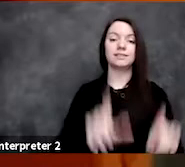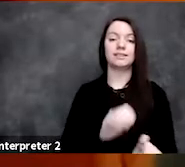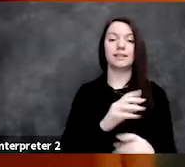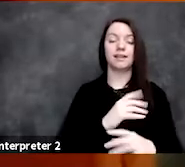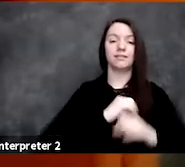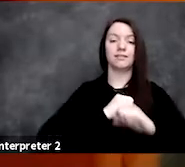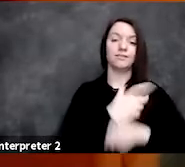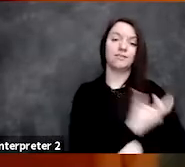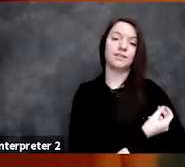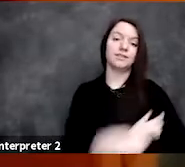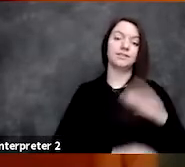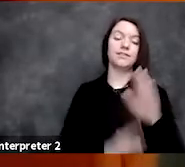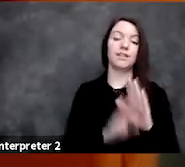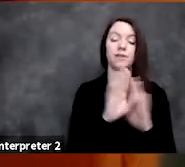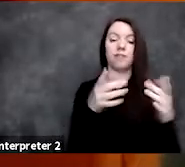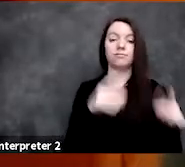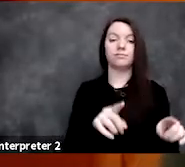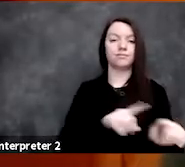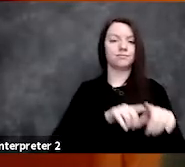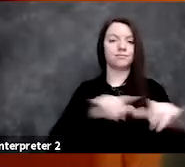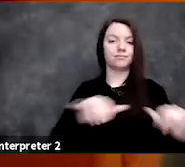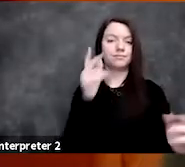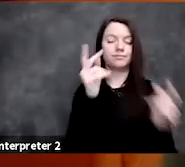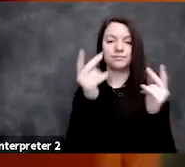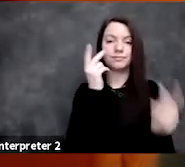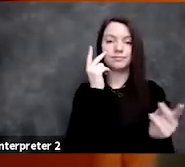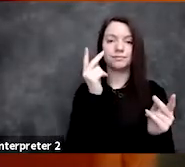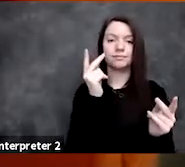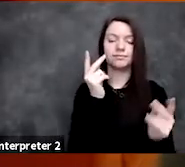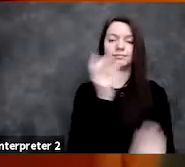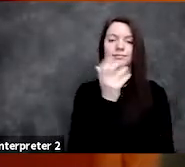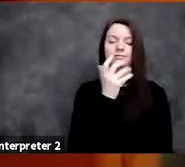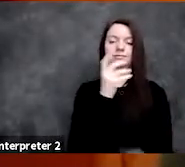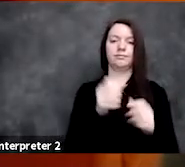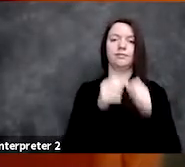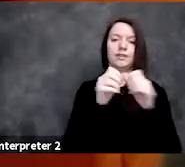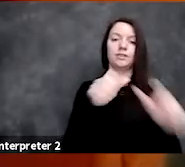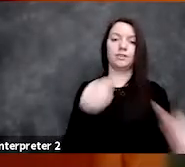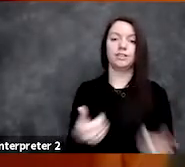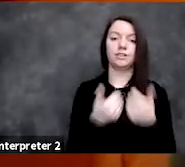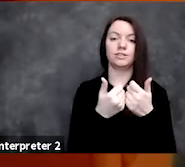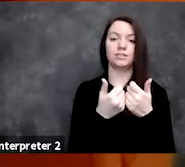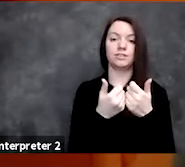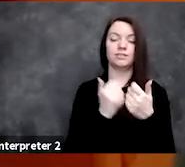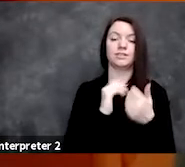even as we've witnessed at the very same time the continuing challenges that our country faces